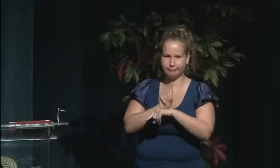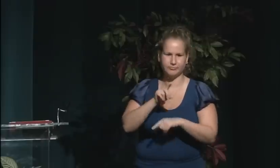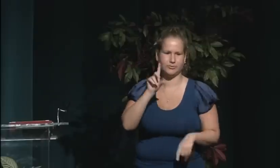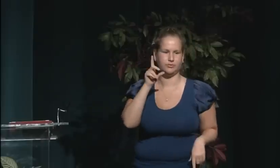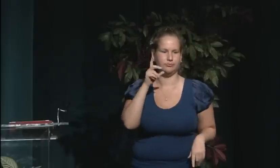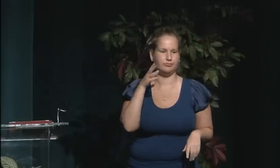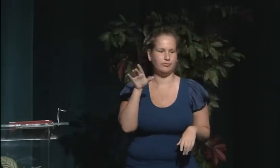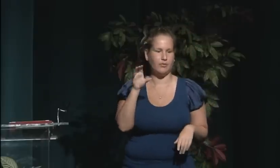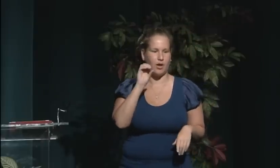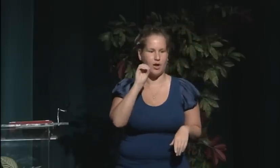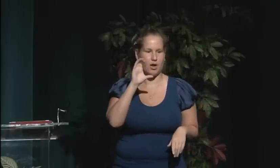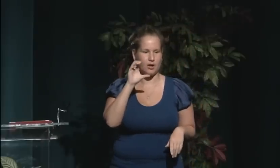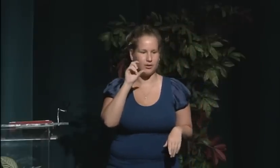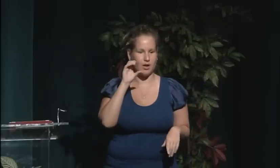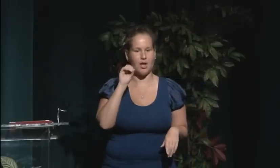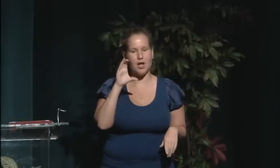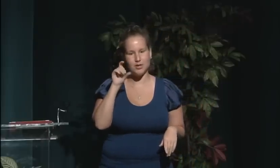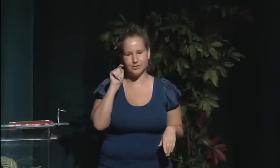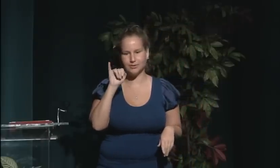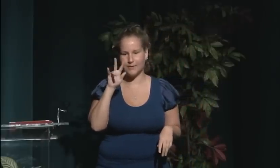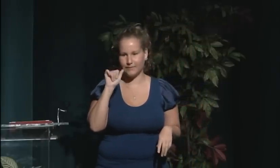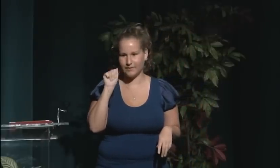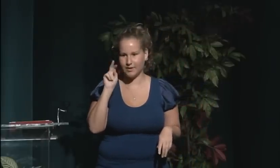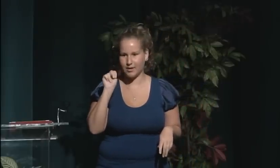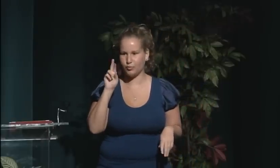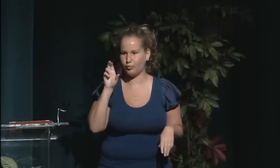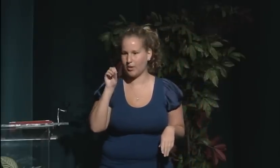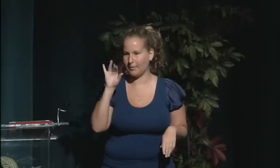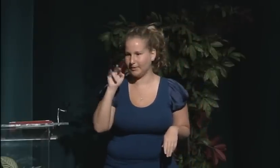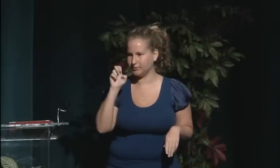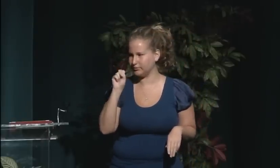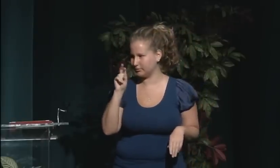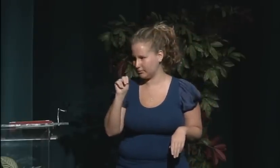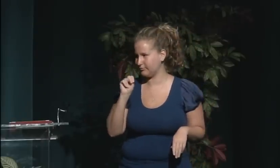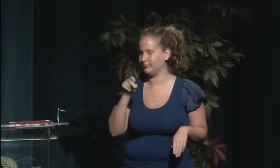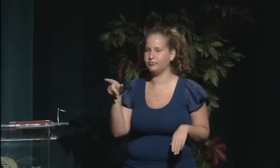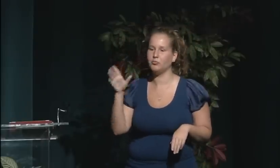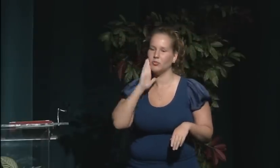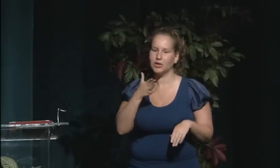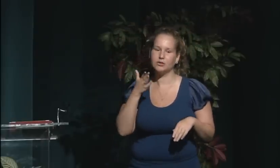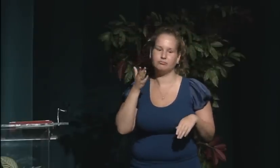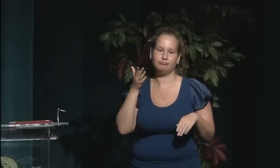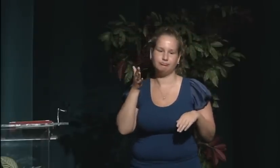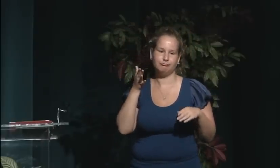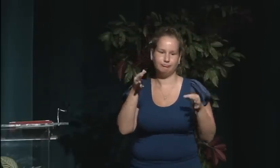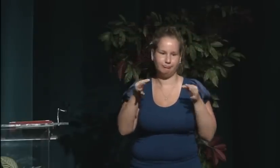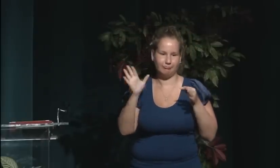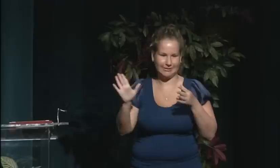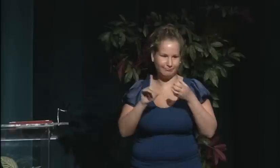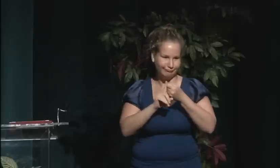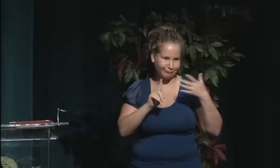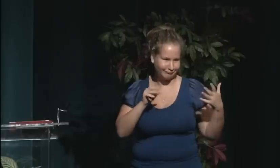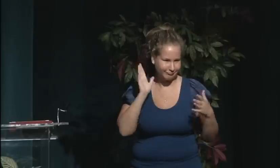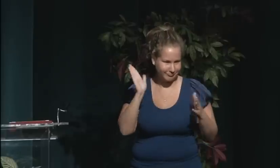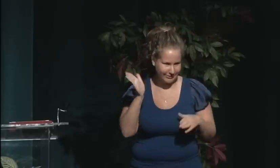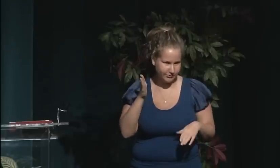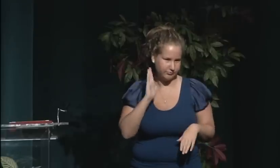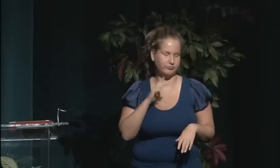I will introduce our main presenter, Octavian Robinson will be joining us,